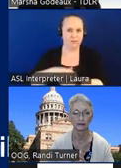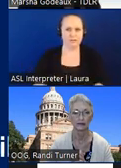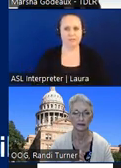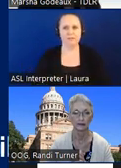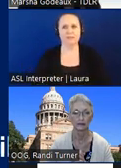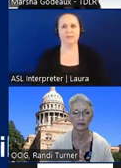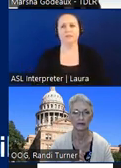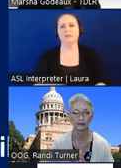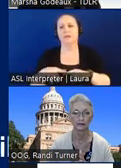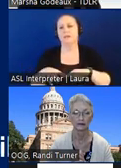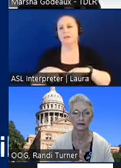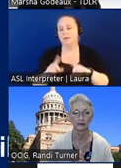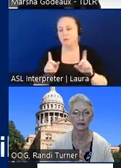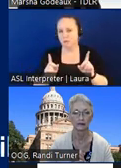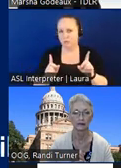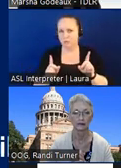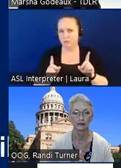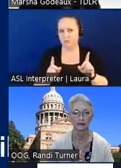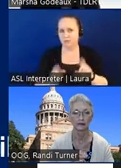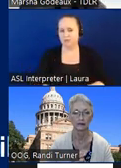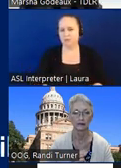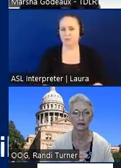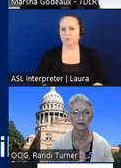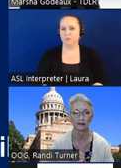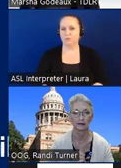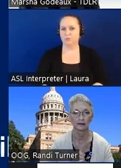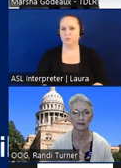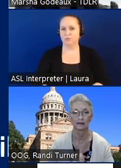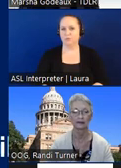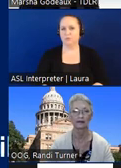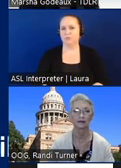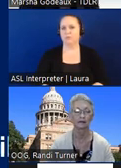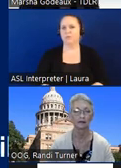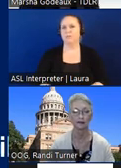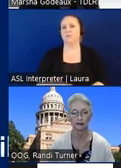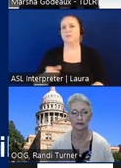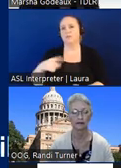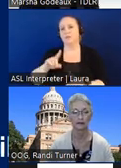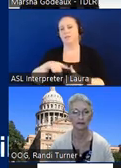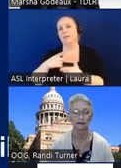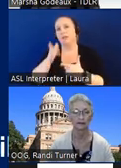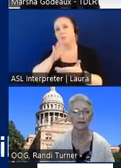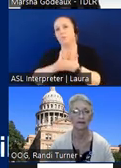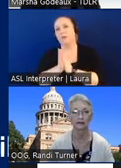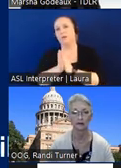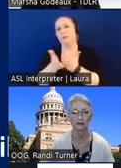however they end up then going becoming a public accommodation when they are deeded over to a